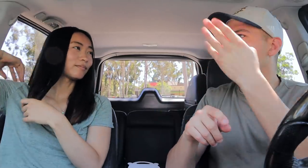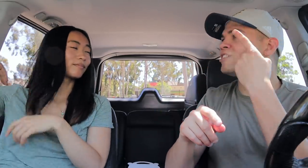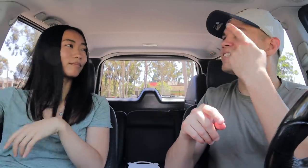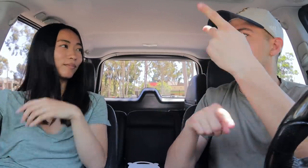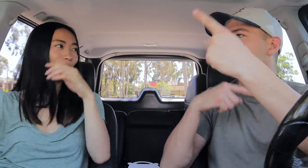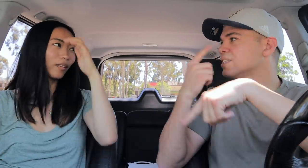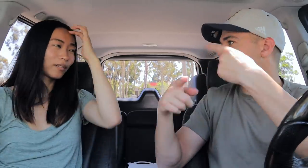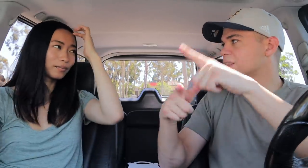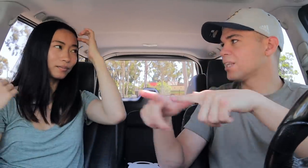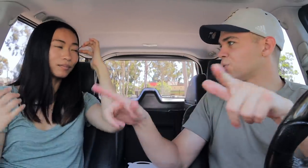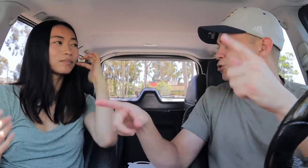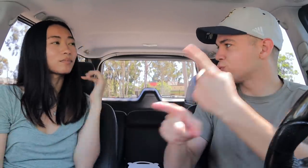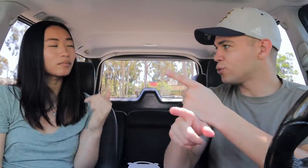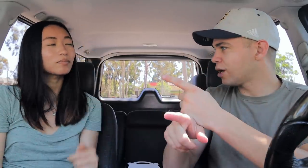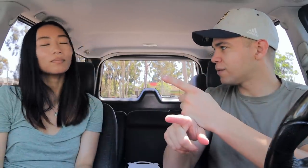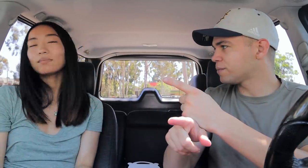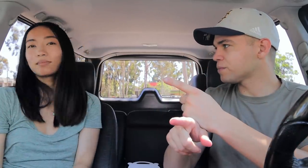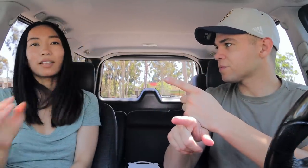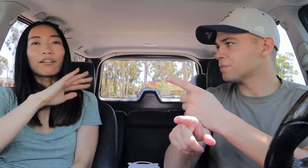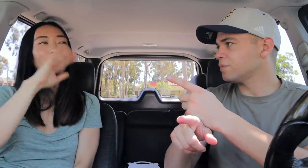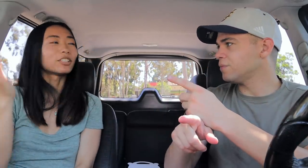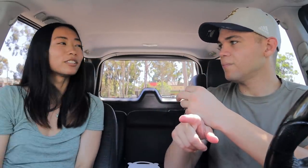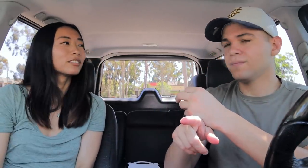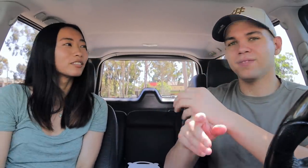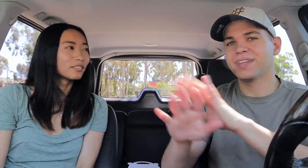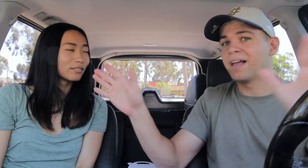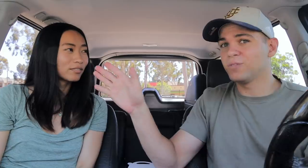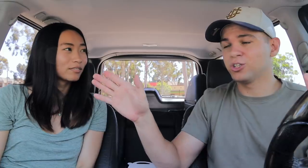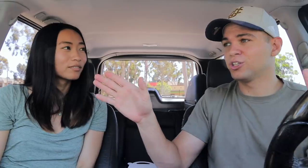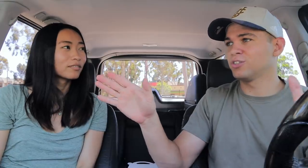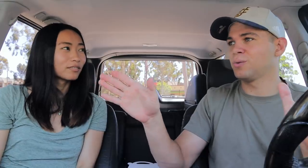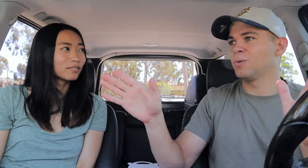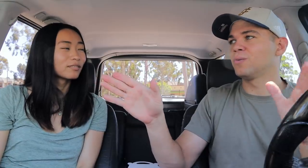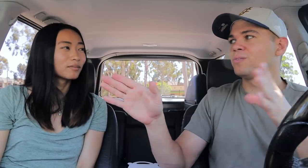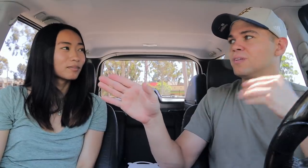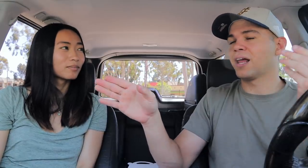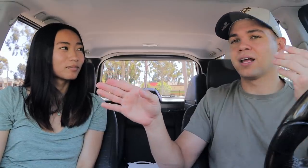You had never seen sign language, right? Never. And